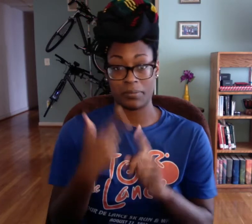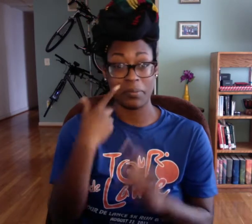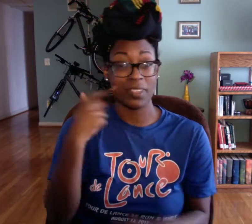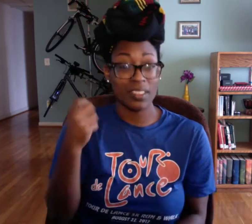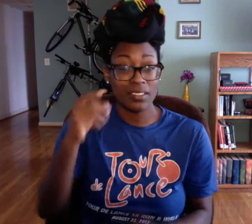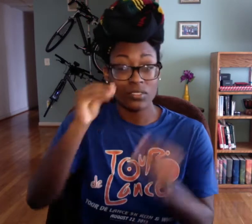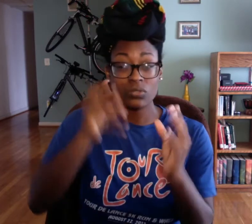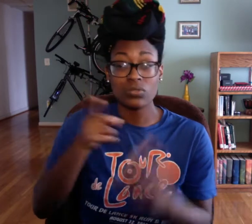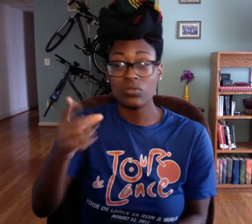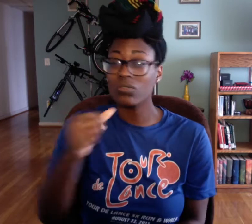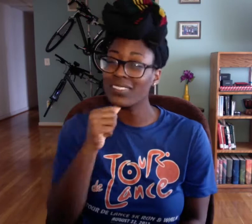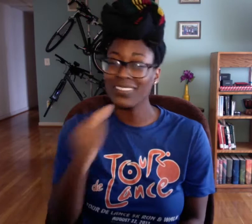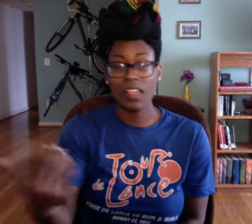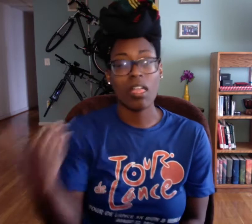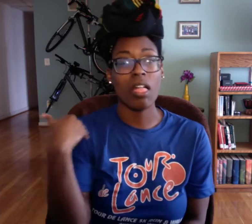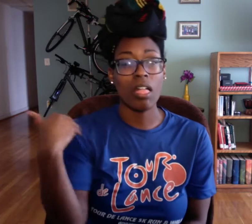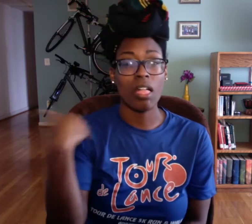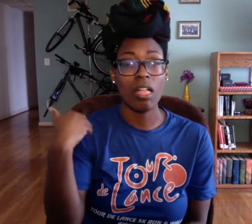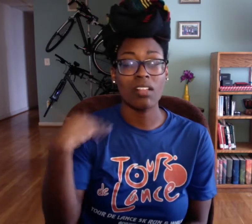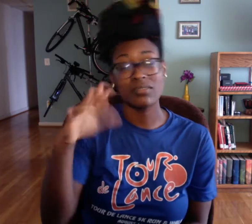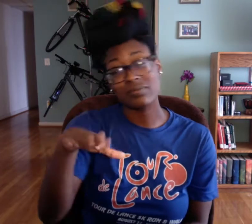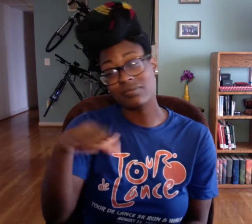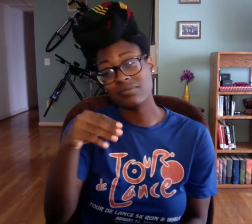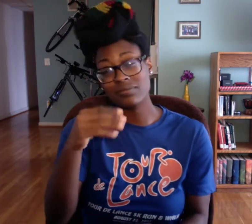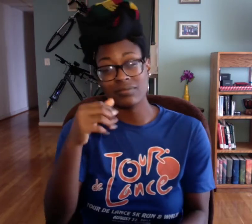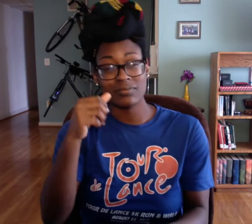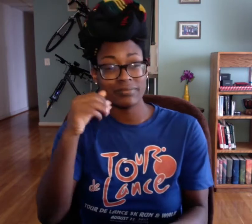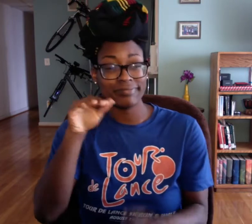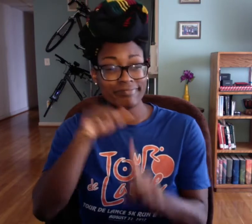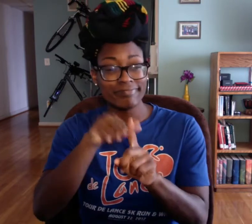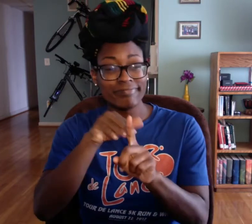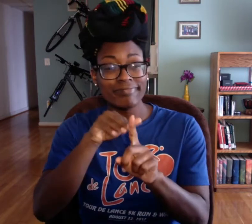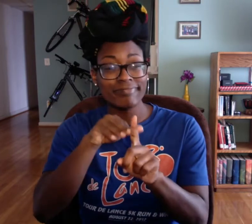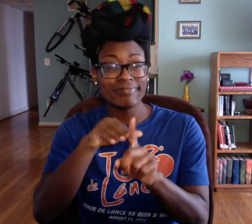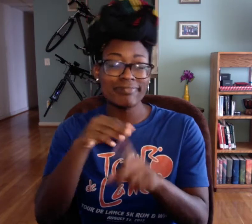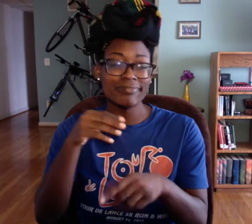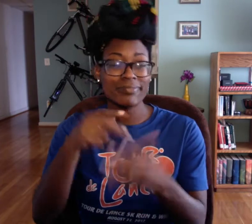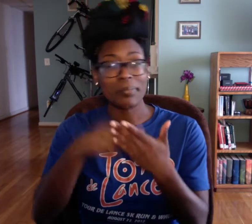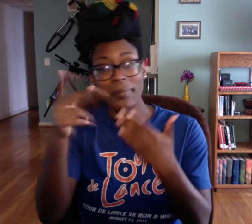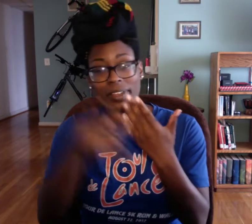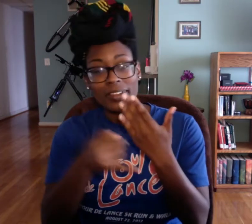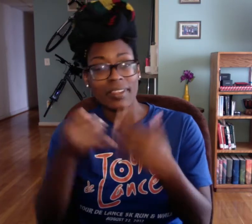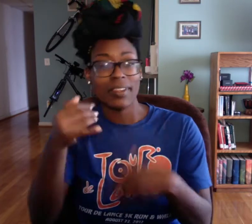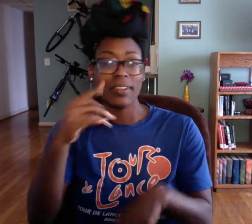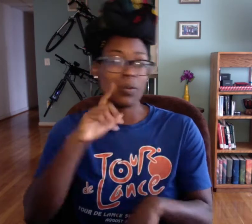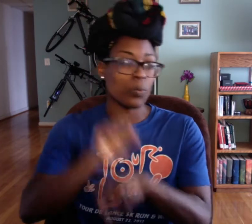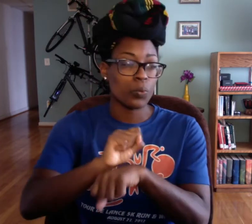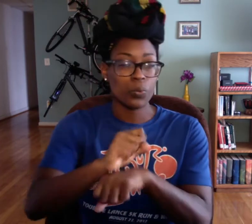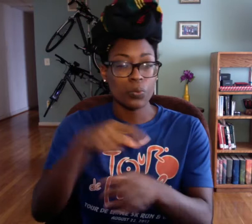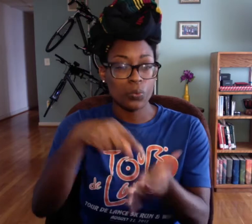pants down. Cuz the teachers aren't going to remind us about assignments or projects.